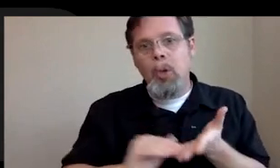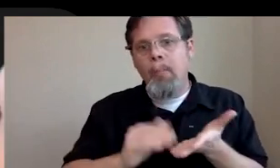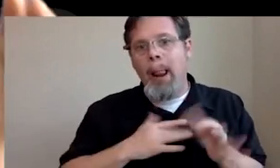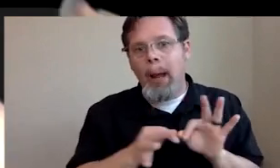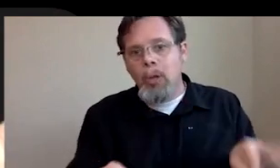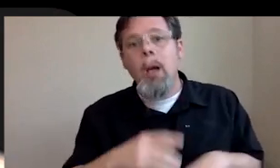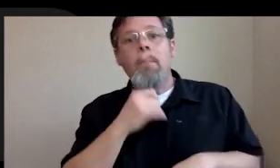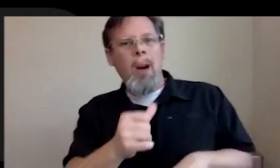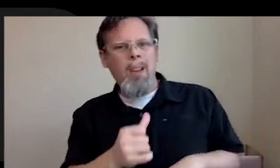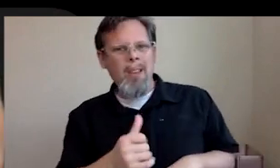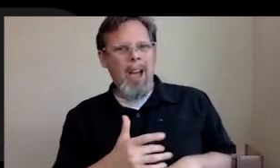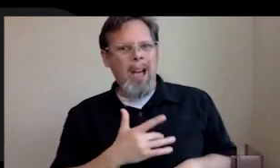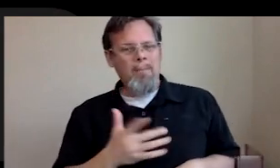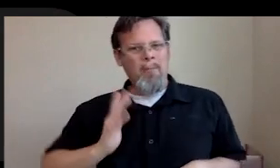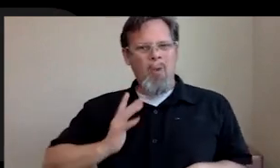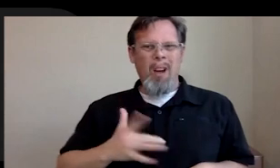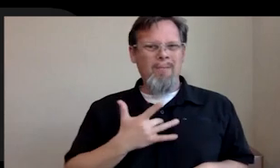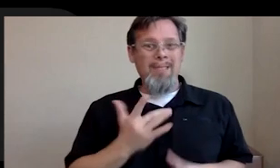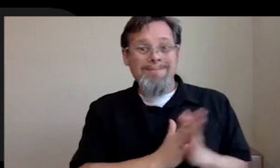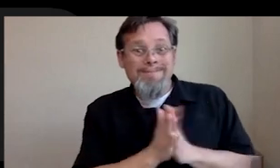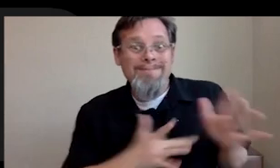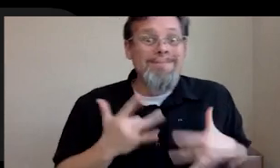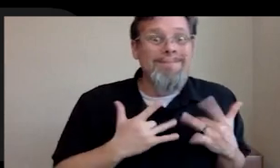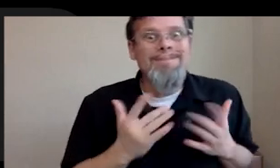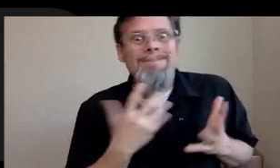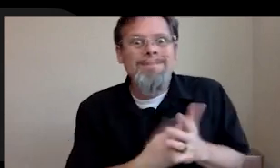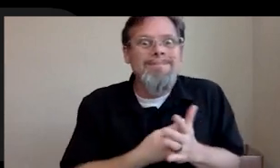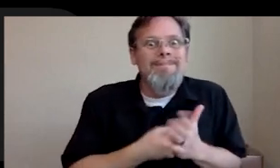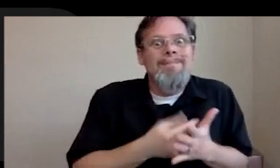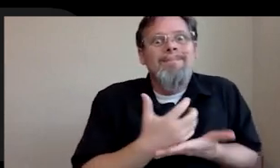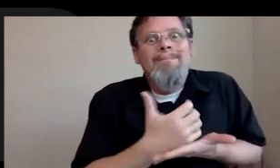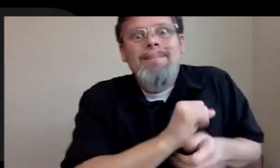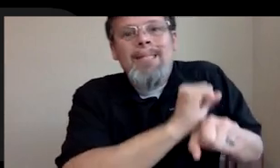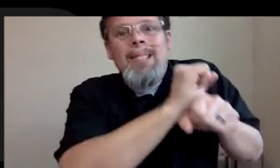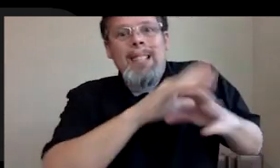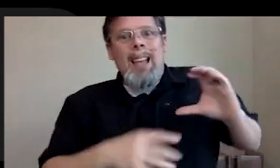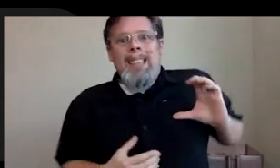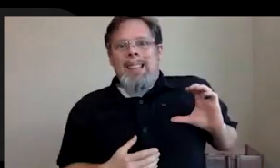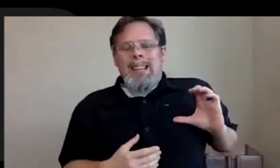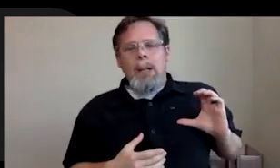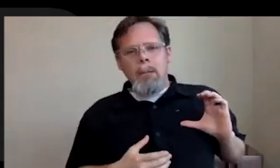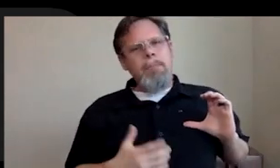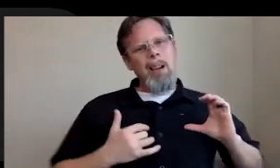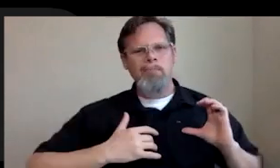feeling that same fire that I felt earlier. You know, there's you always have control of the decisions that you allow to have happen in your